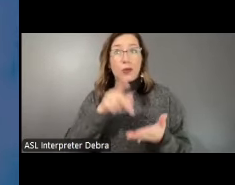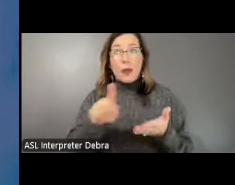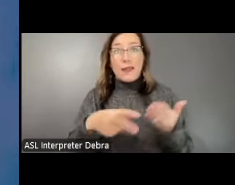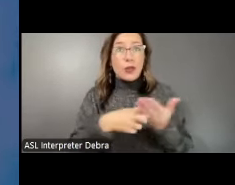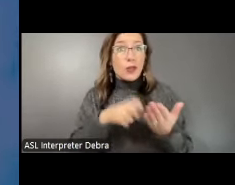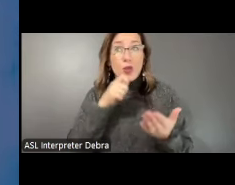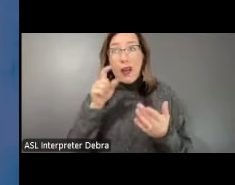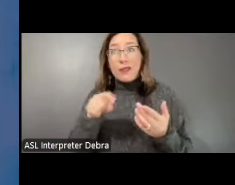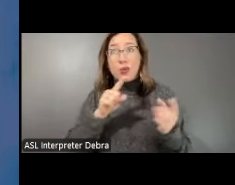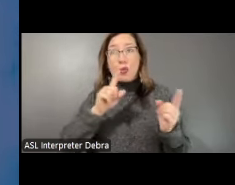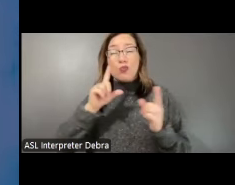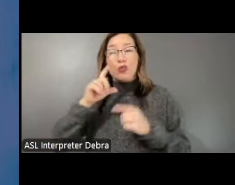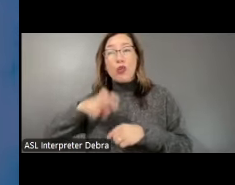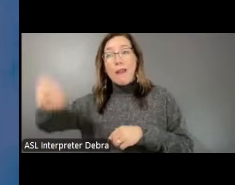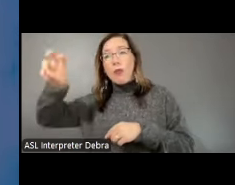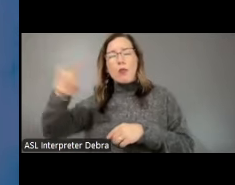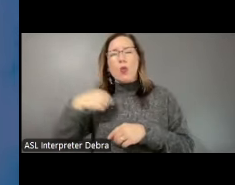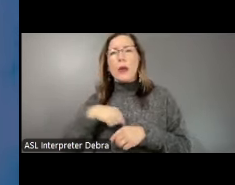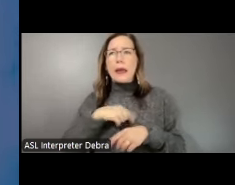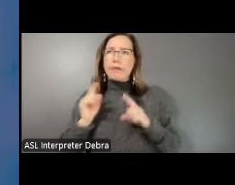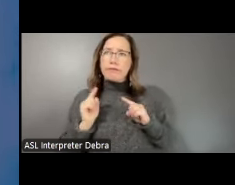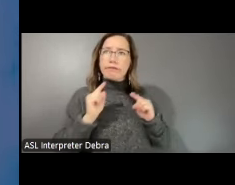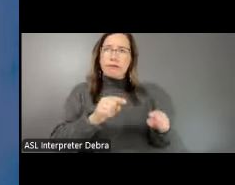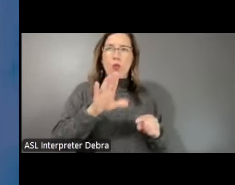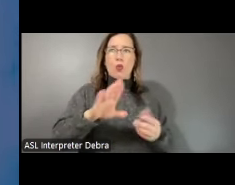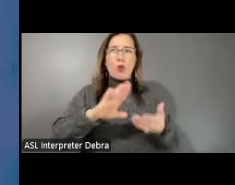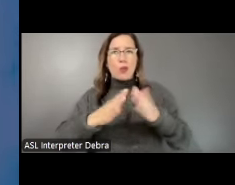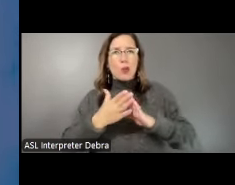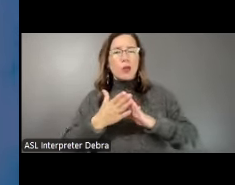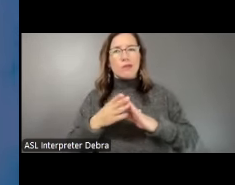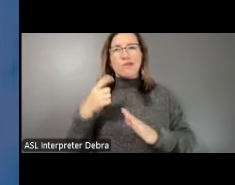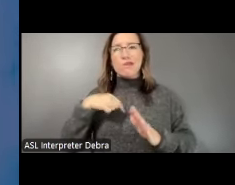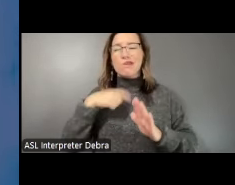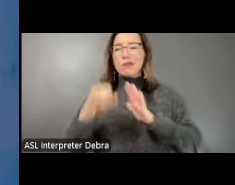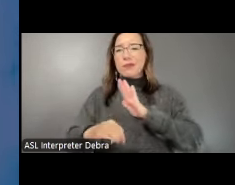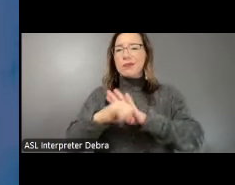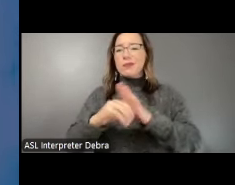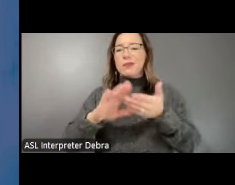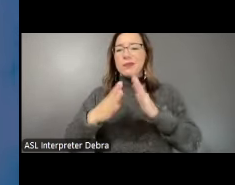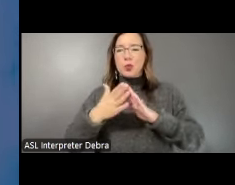We'll come to your community. So that's why we identify communities in Puerto Rico, like